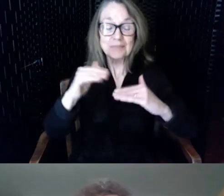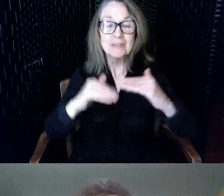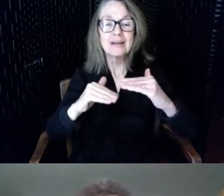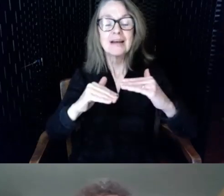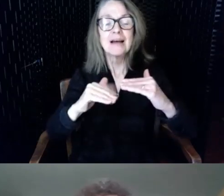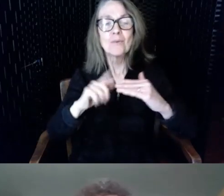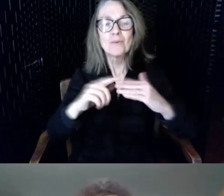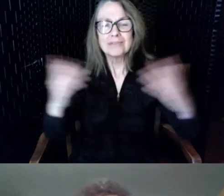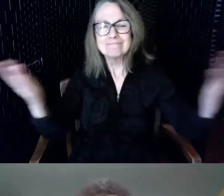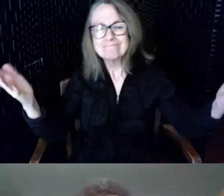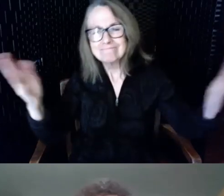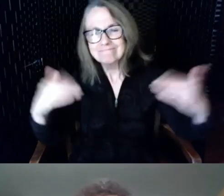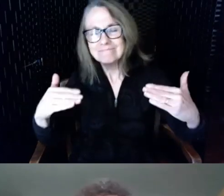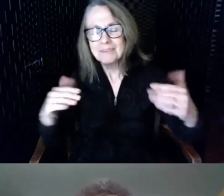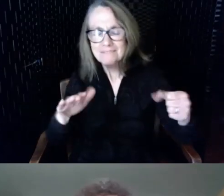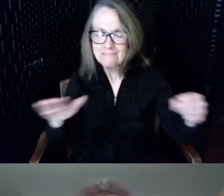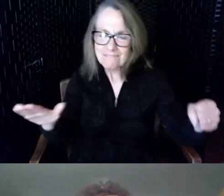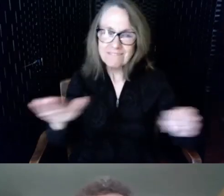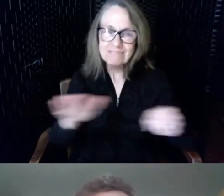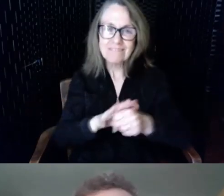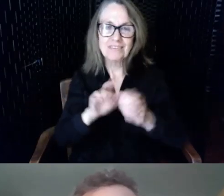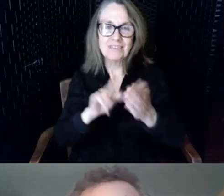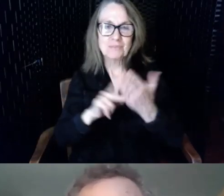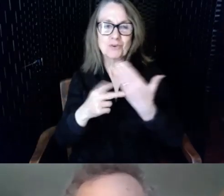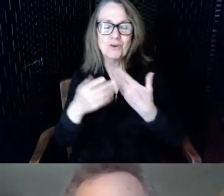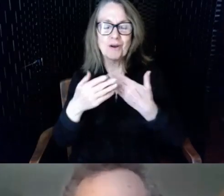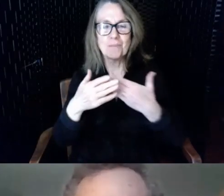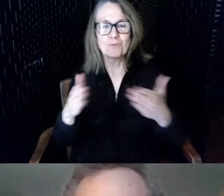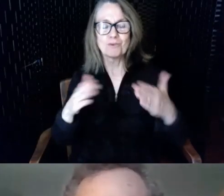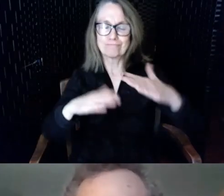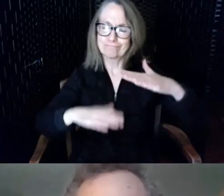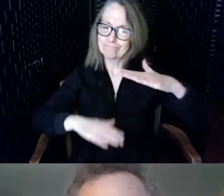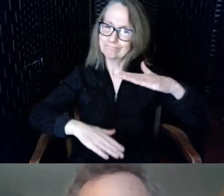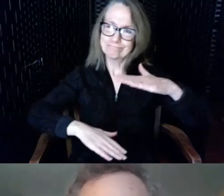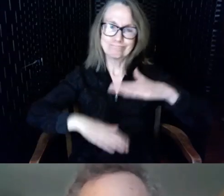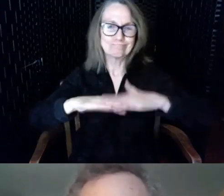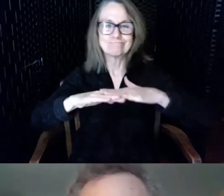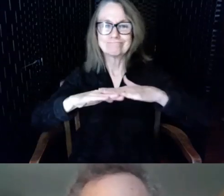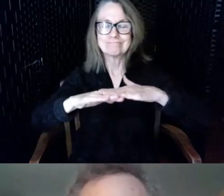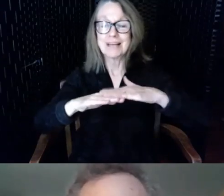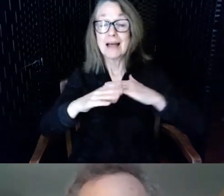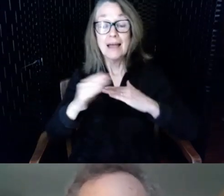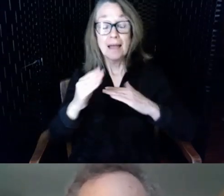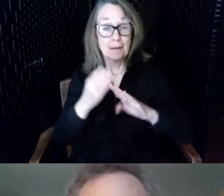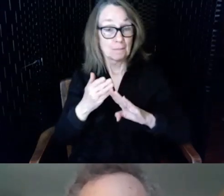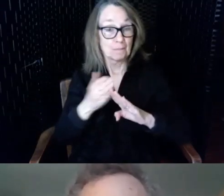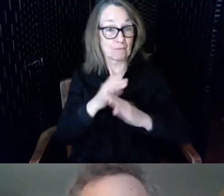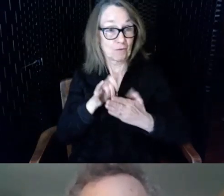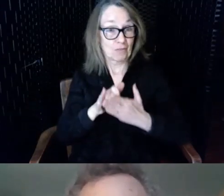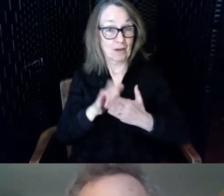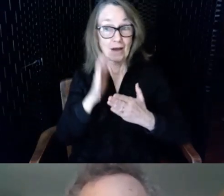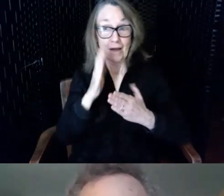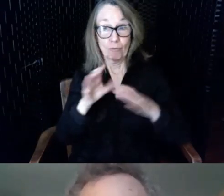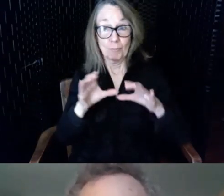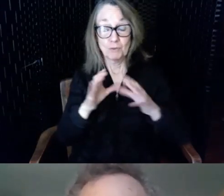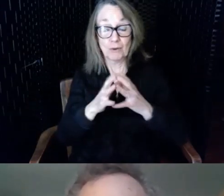program room to capacity and prior to that I will be doing lots of promotion